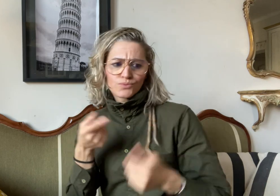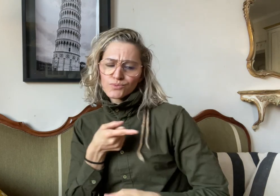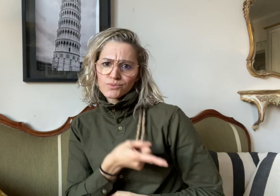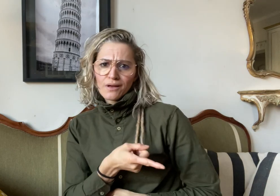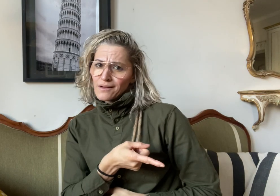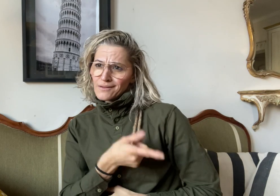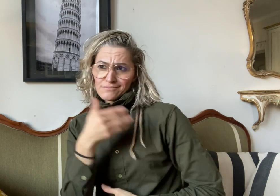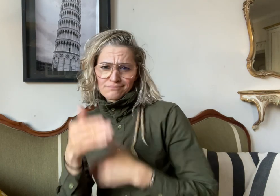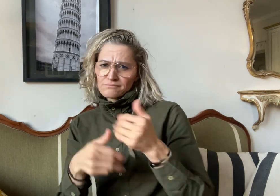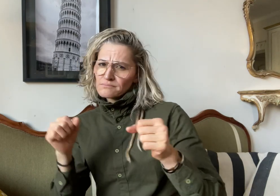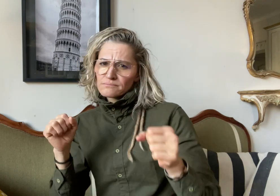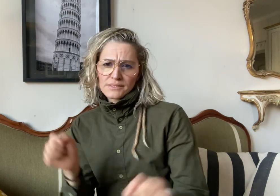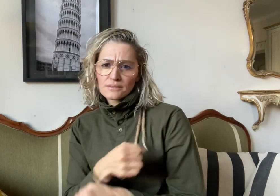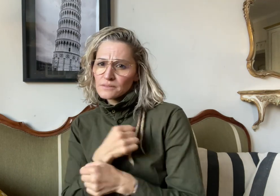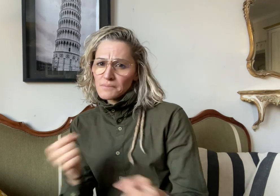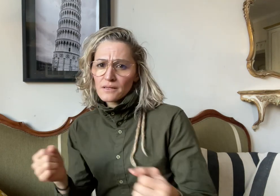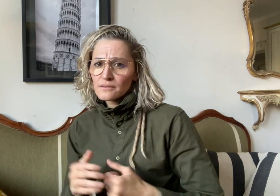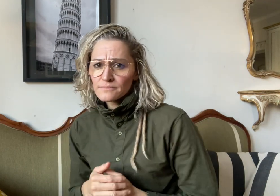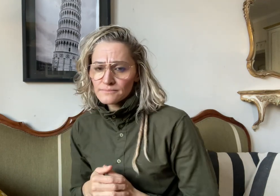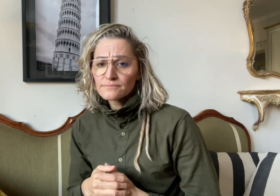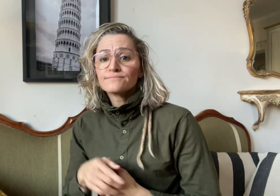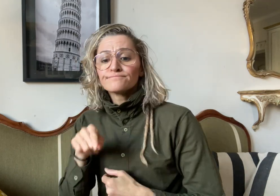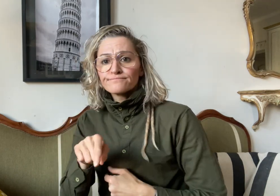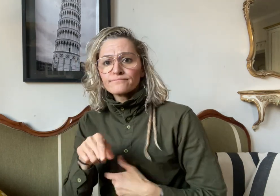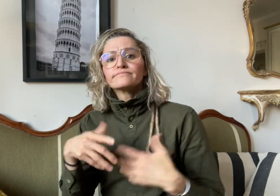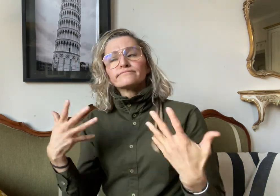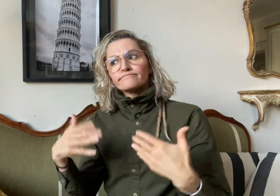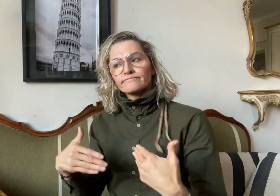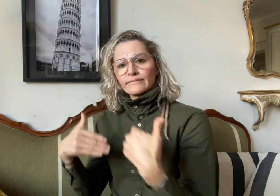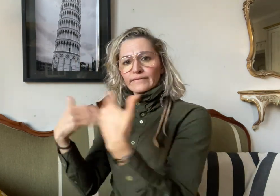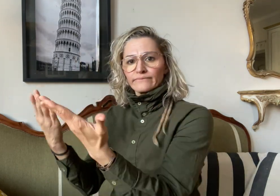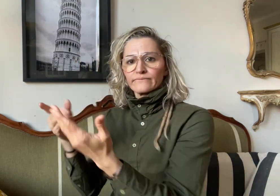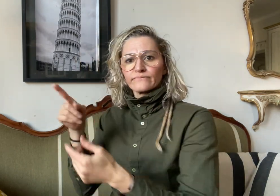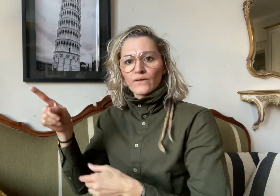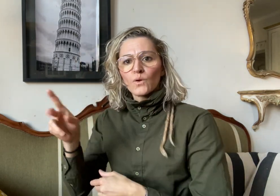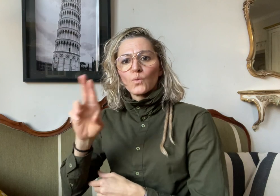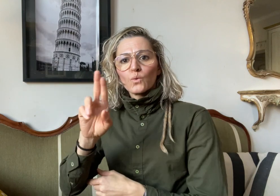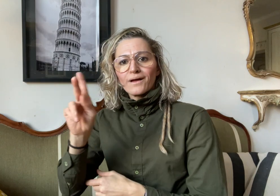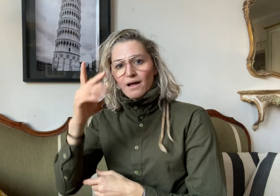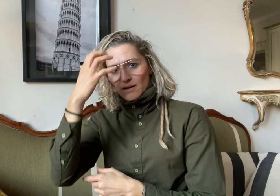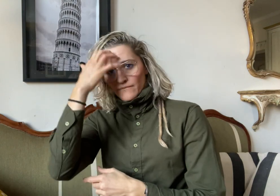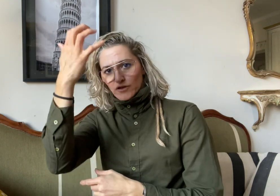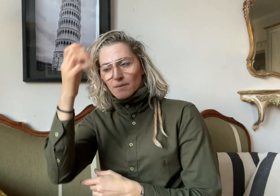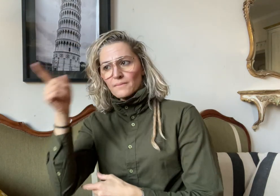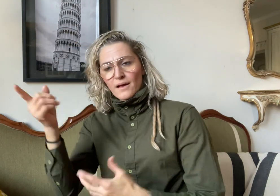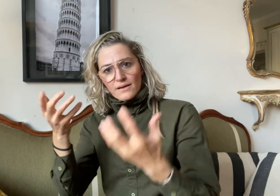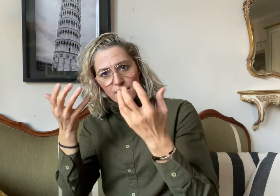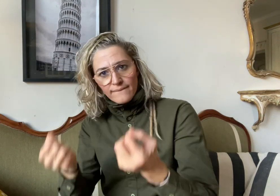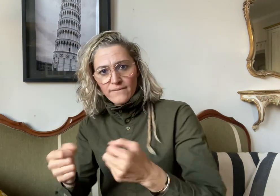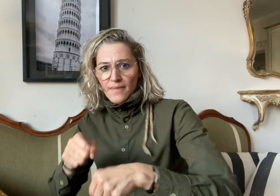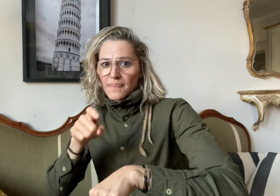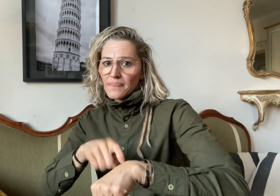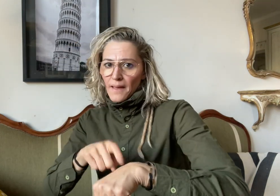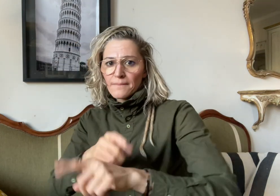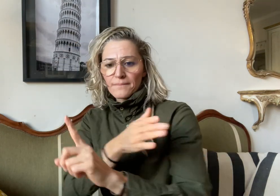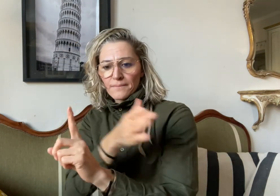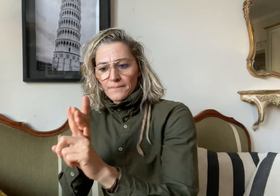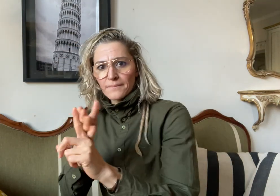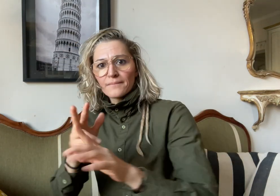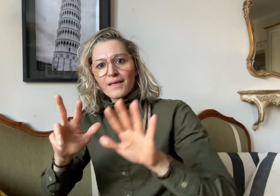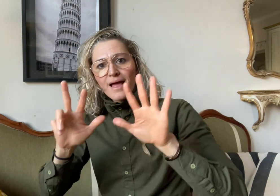The UK Government was given until the end of December 8th